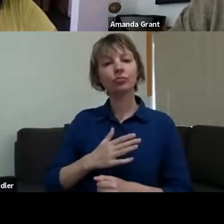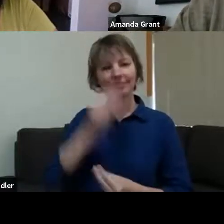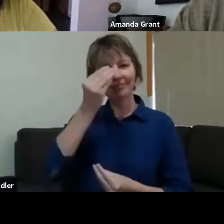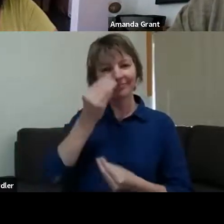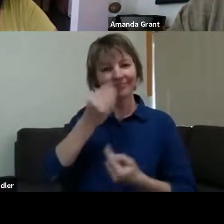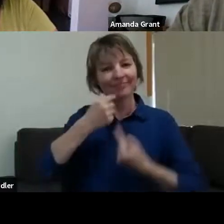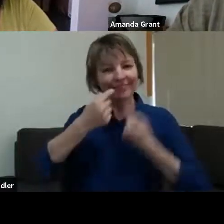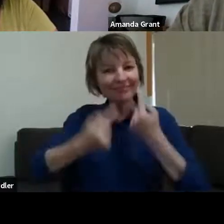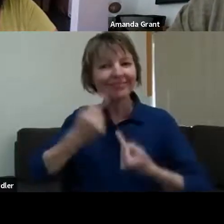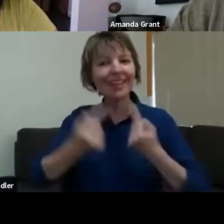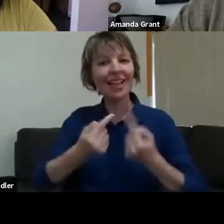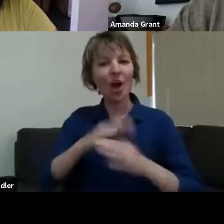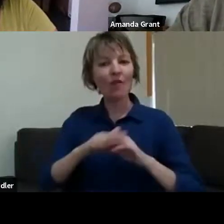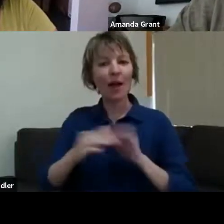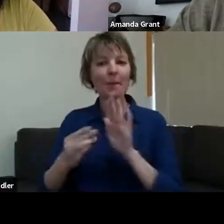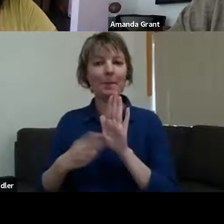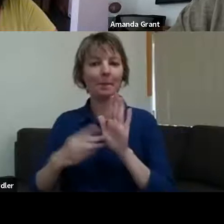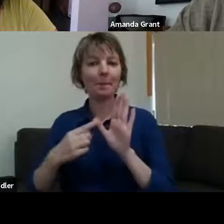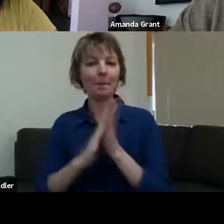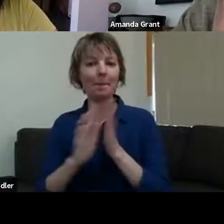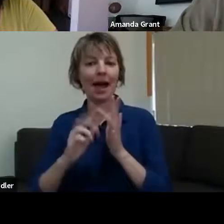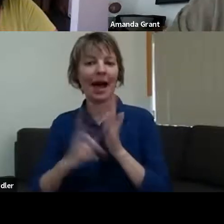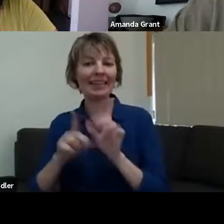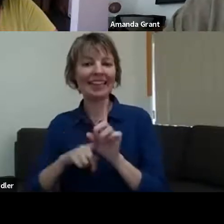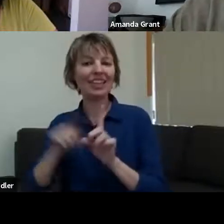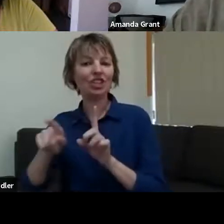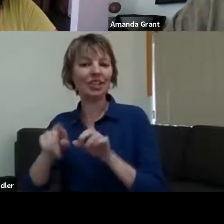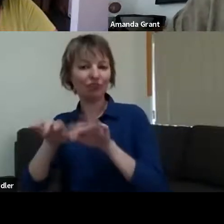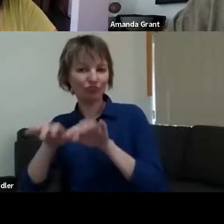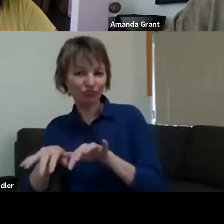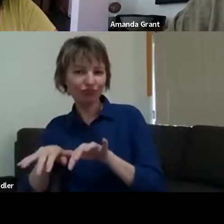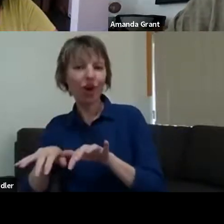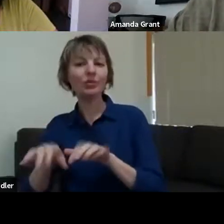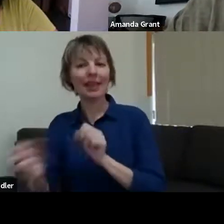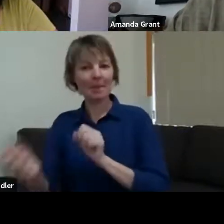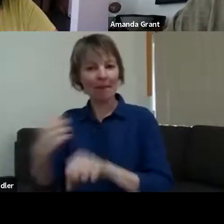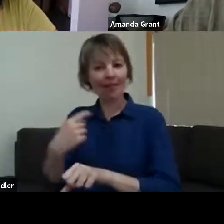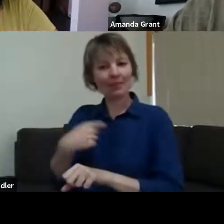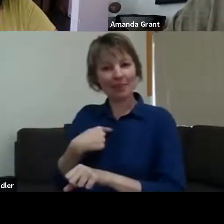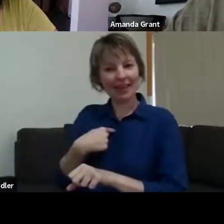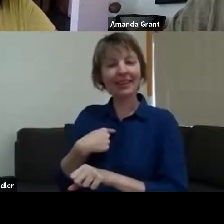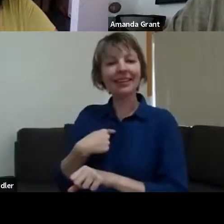to finish up and ask you all, but she's written that - as a creative